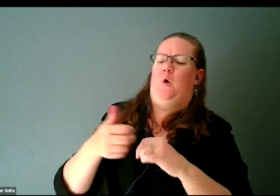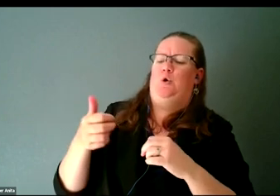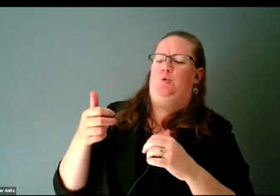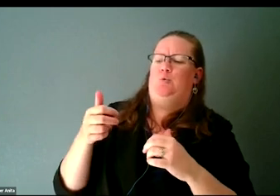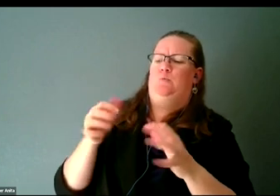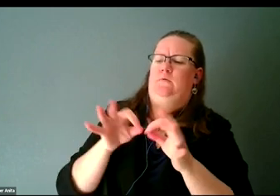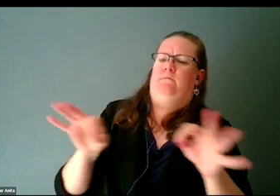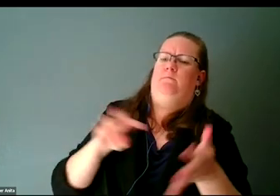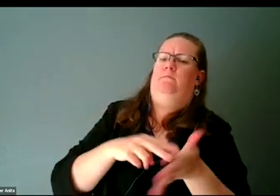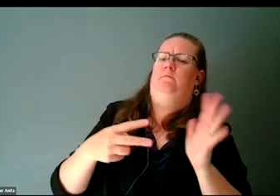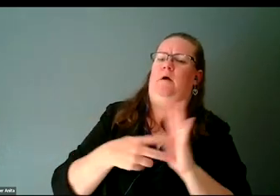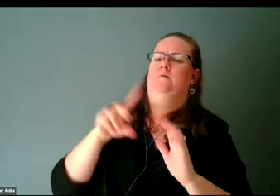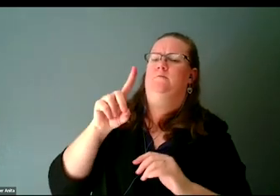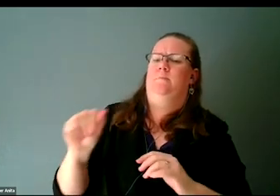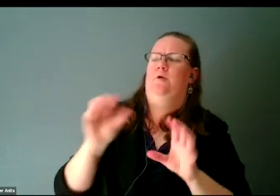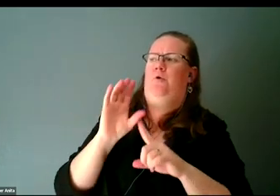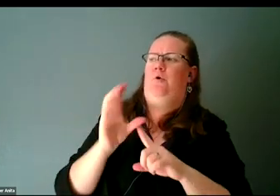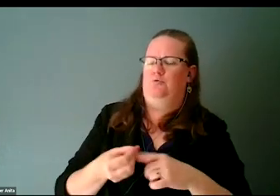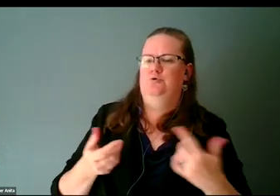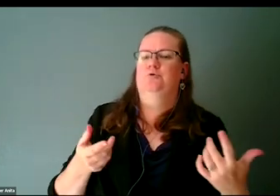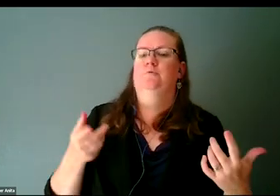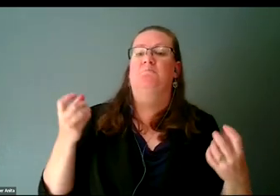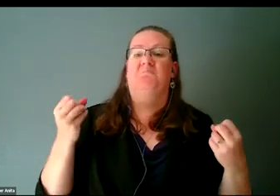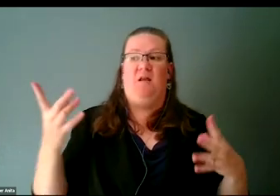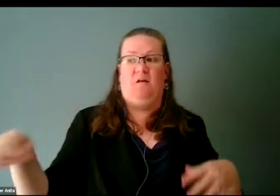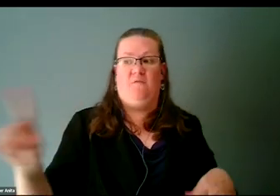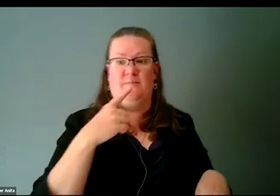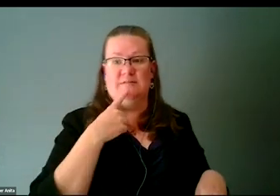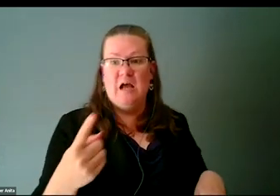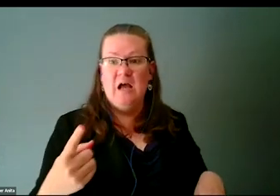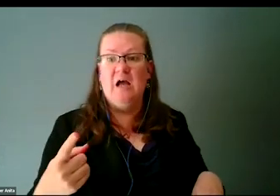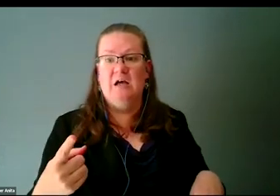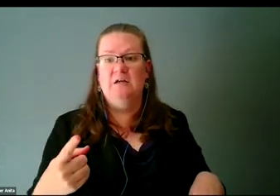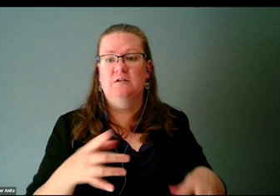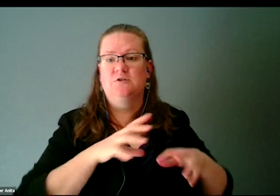A lot of them said, grievance. What?